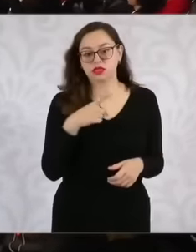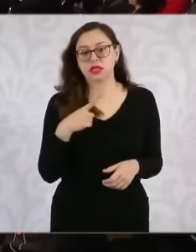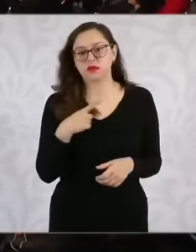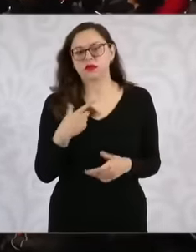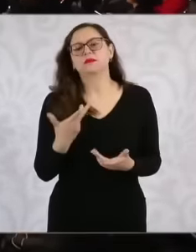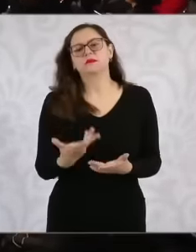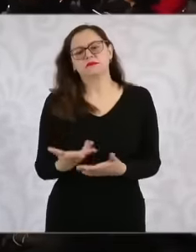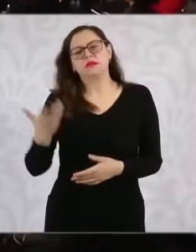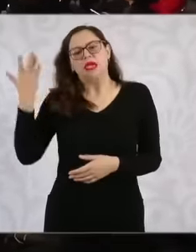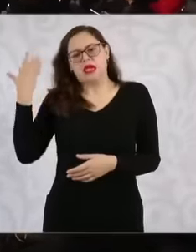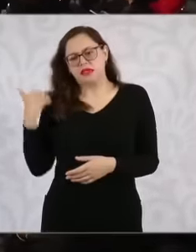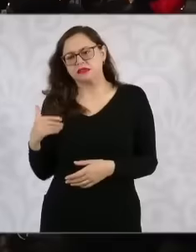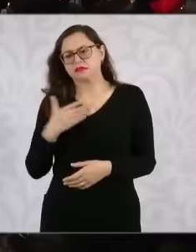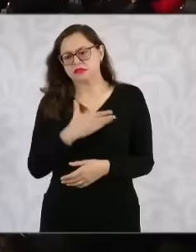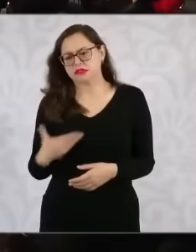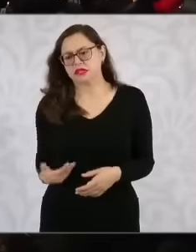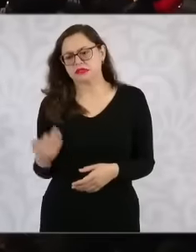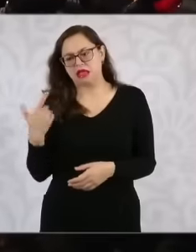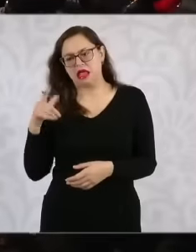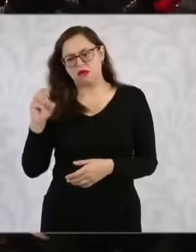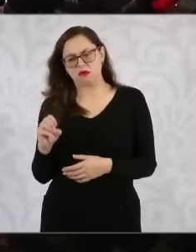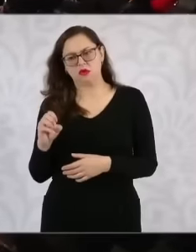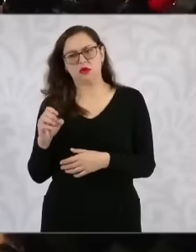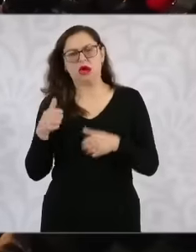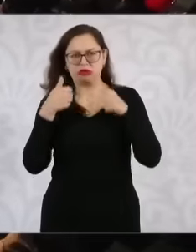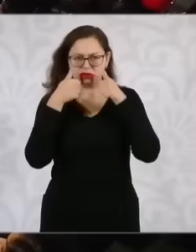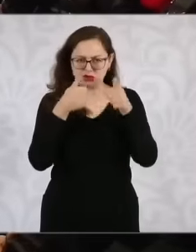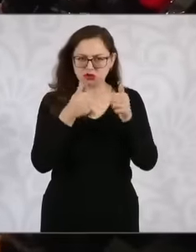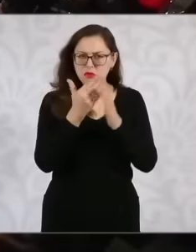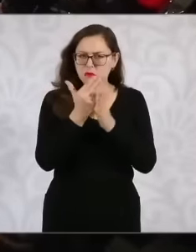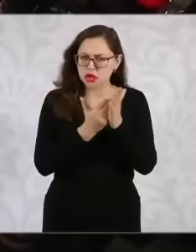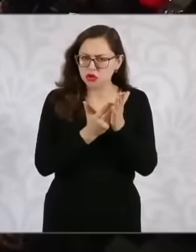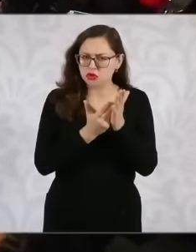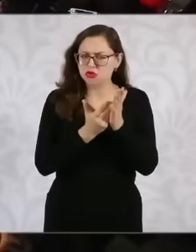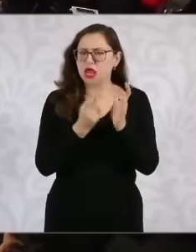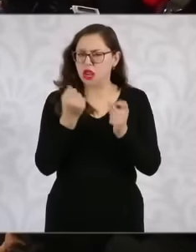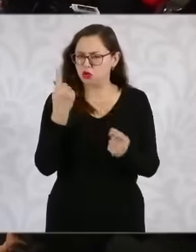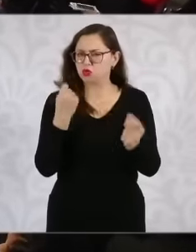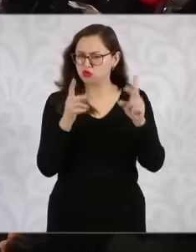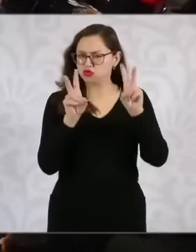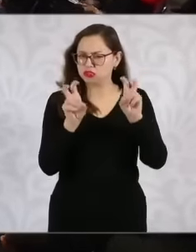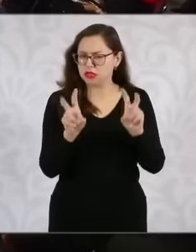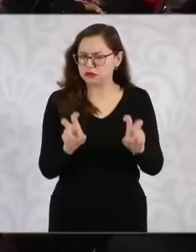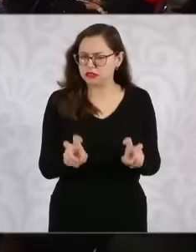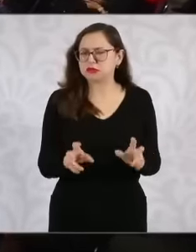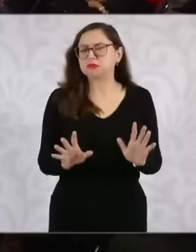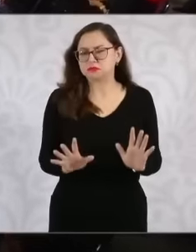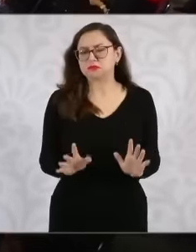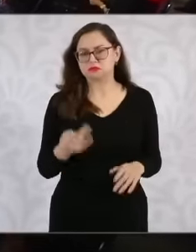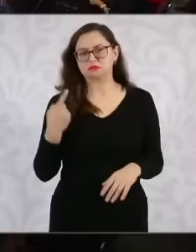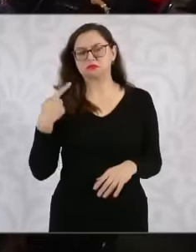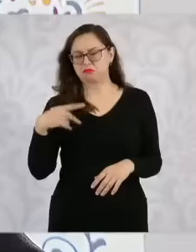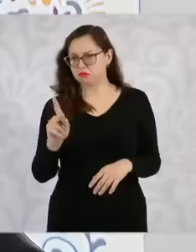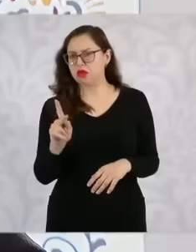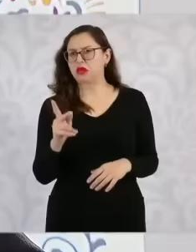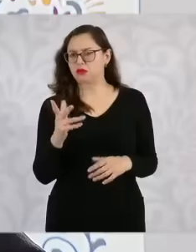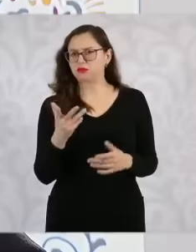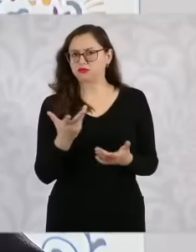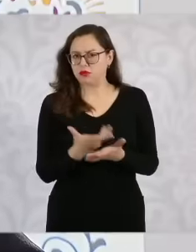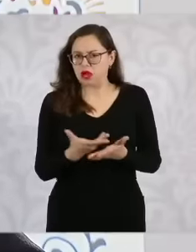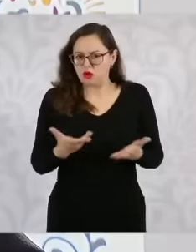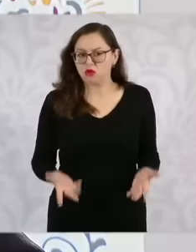López Obrador, yes, but we continue to believe in the maxim that security and peace are the result